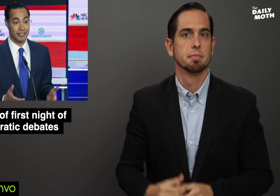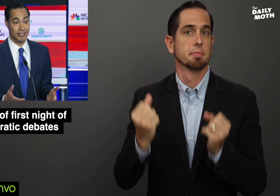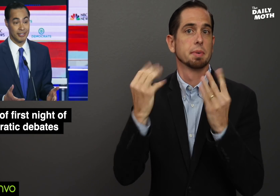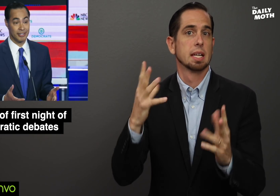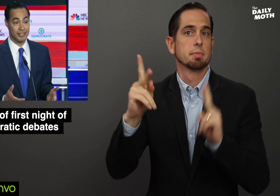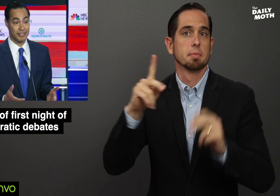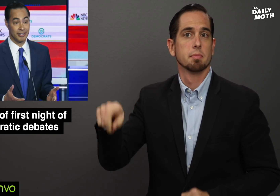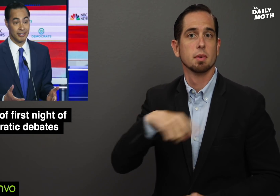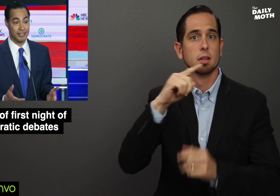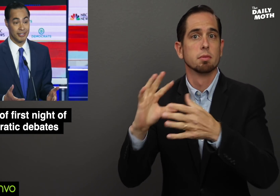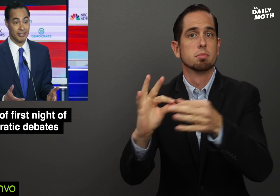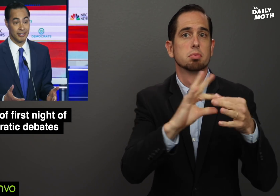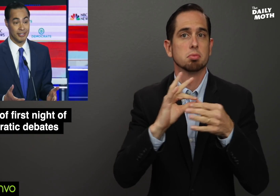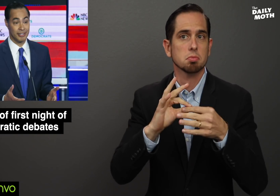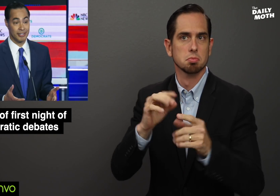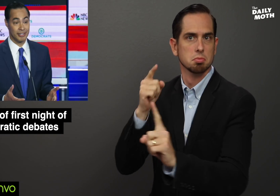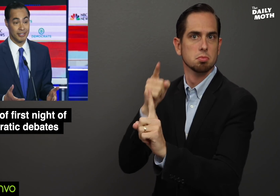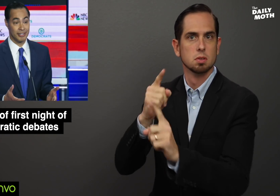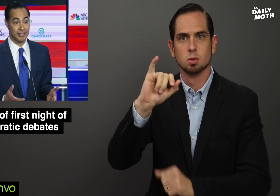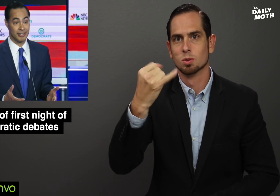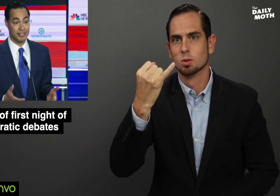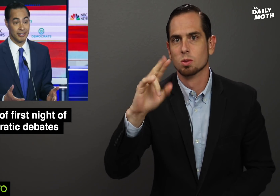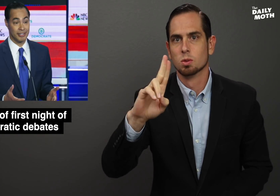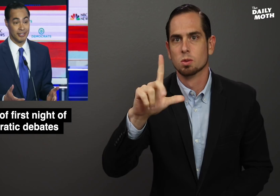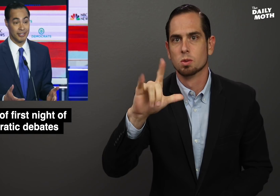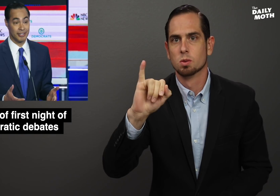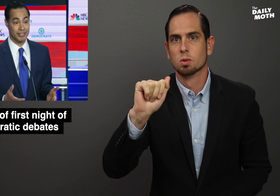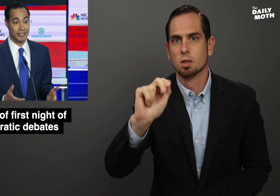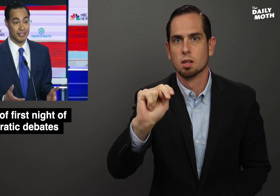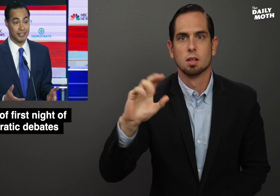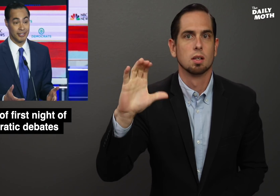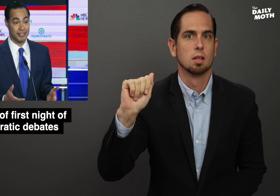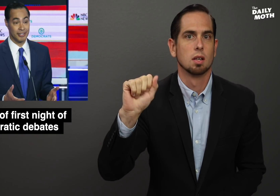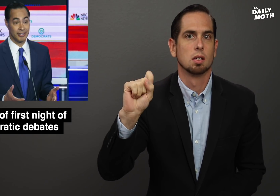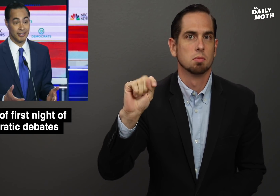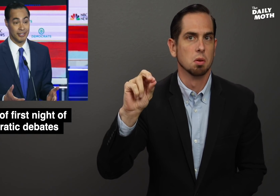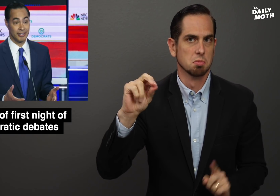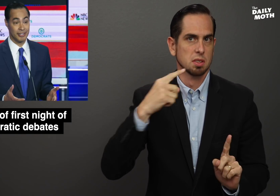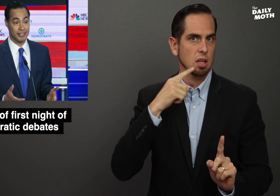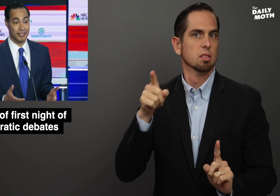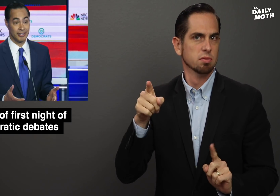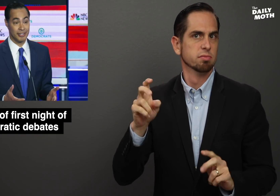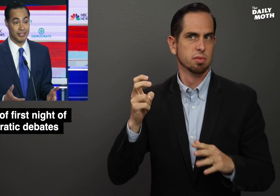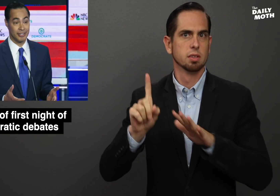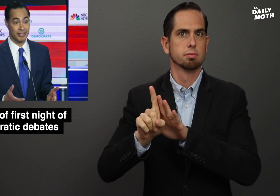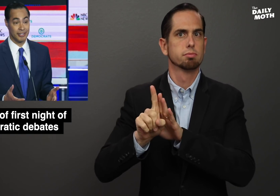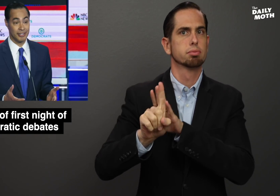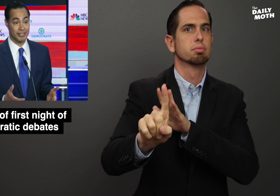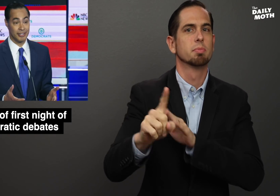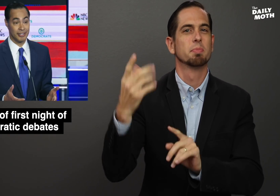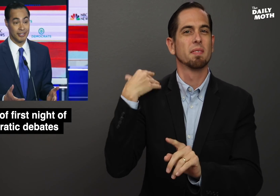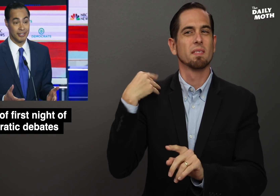Many thought Julian Castro emerged from